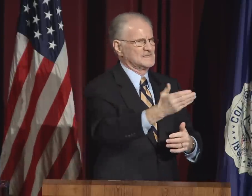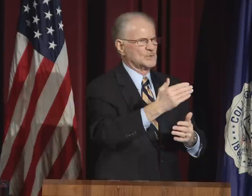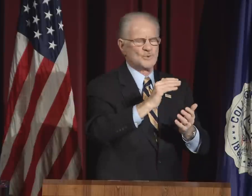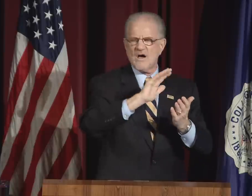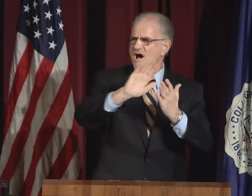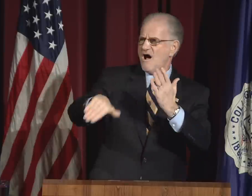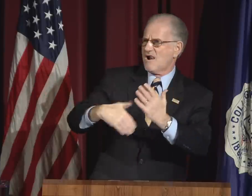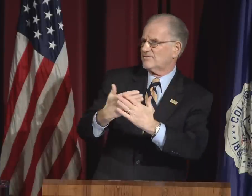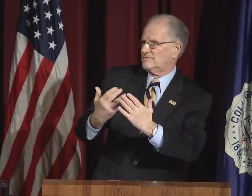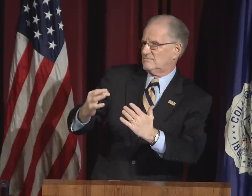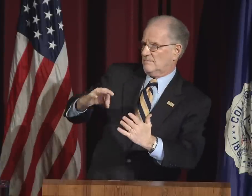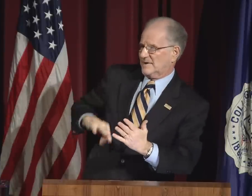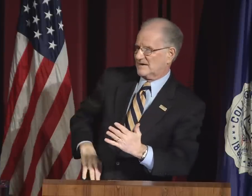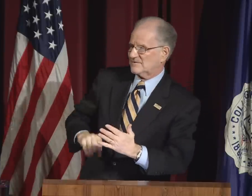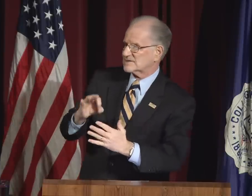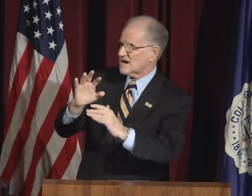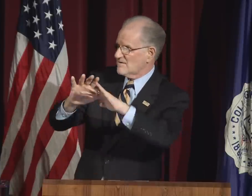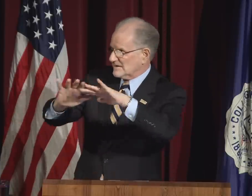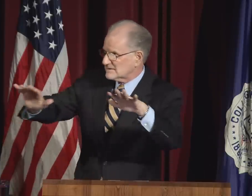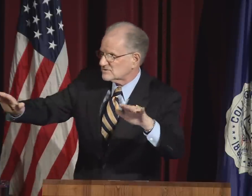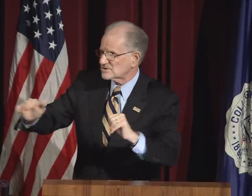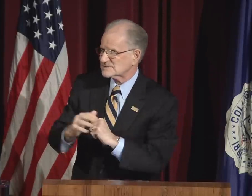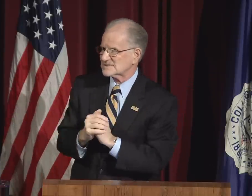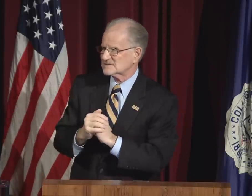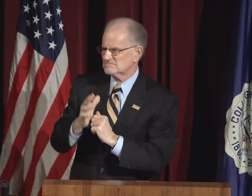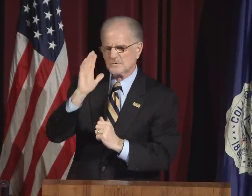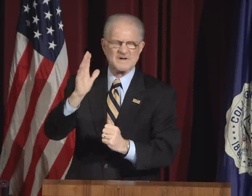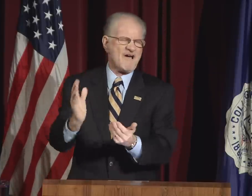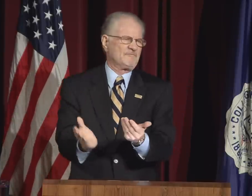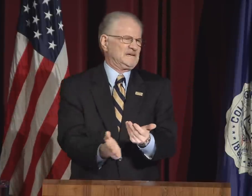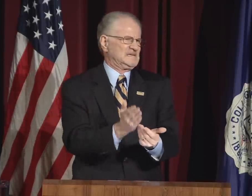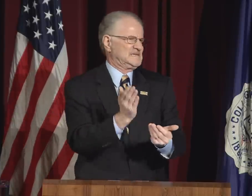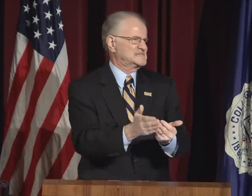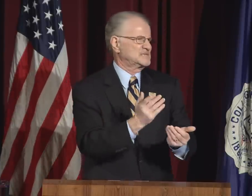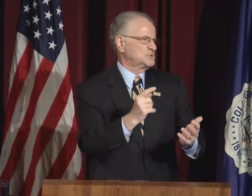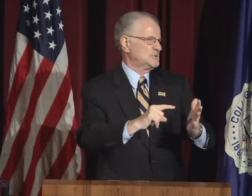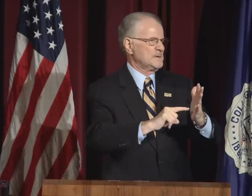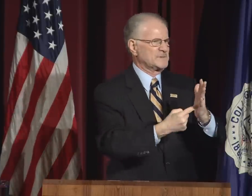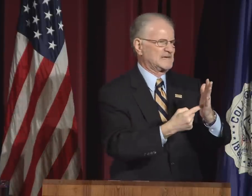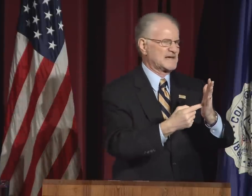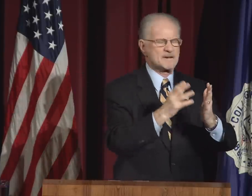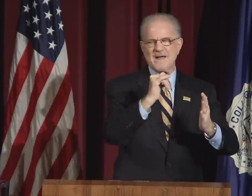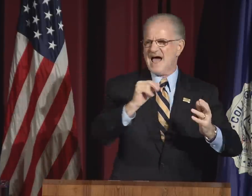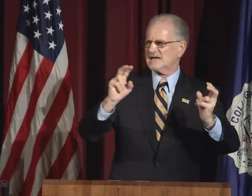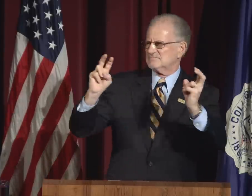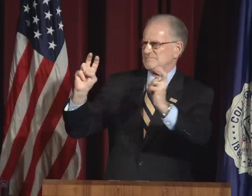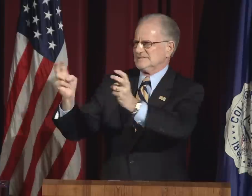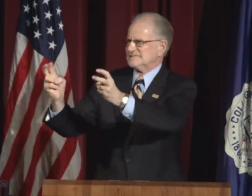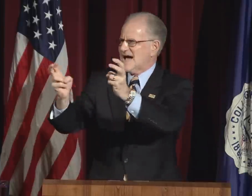It was tempting to start by trying to convince you of the benefits of diversity.